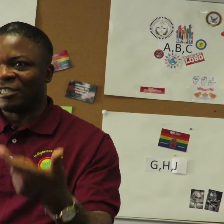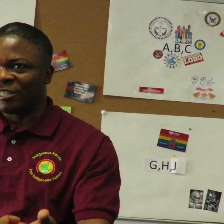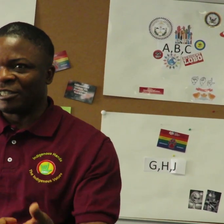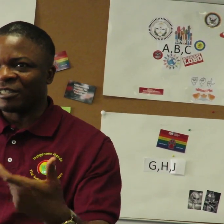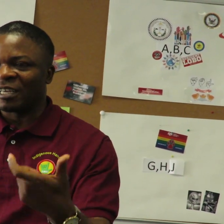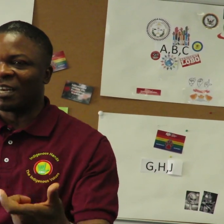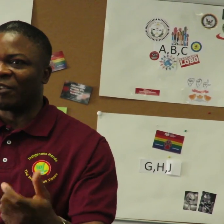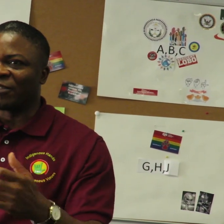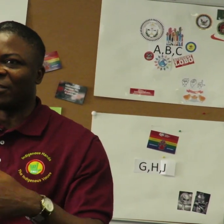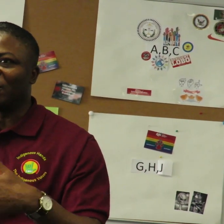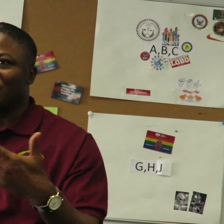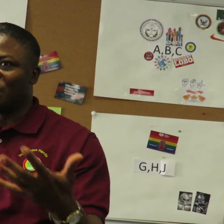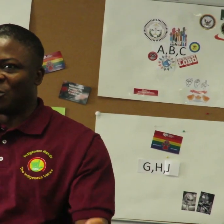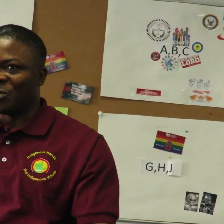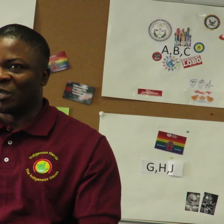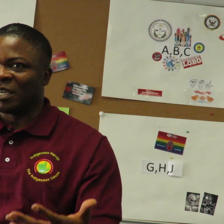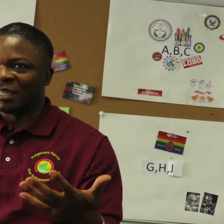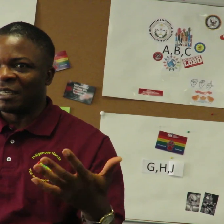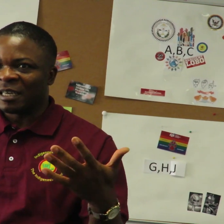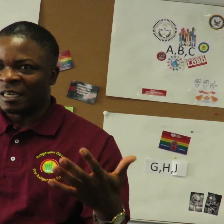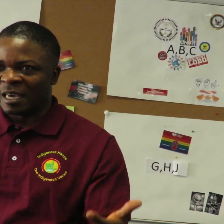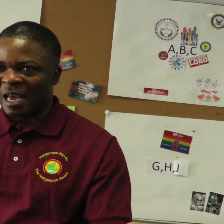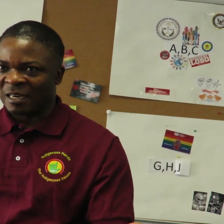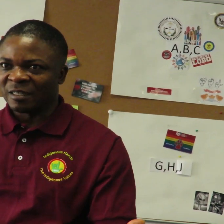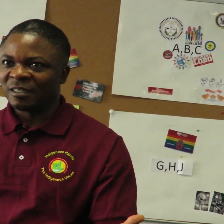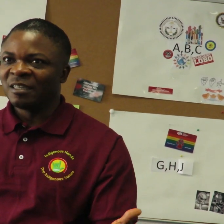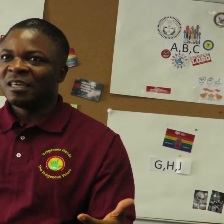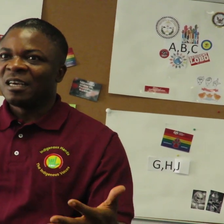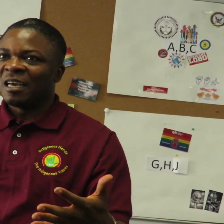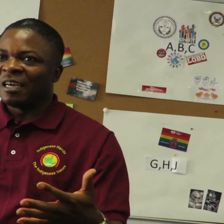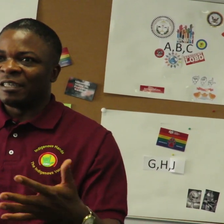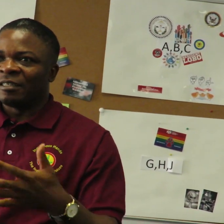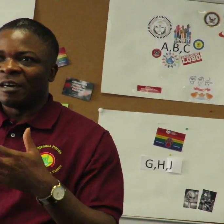an indigenous Signed Language used in Ghana.